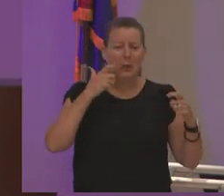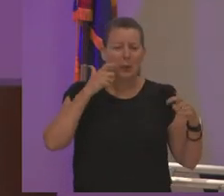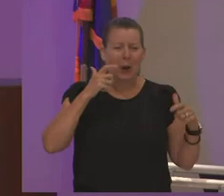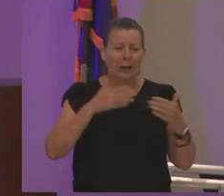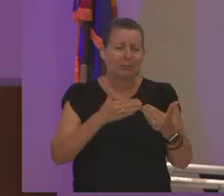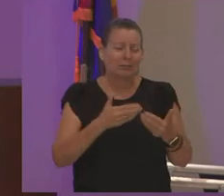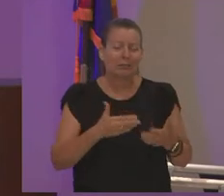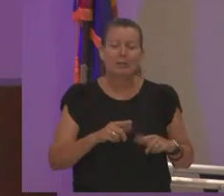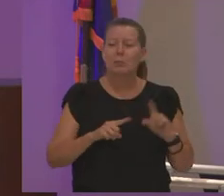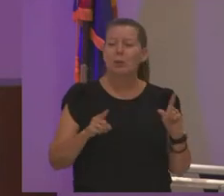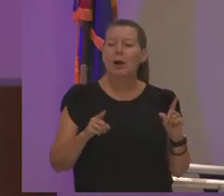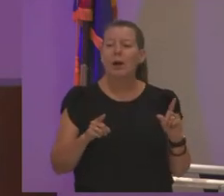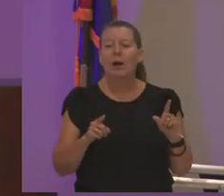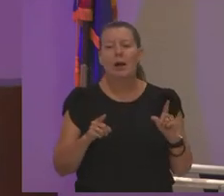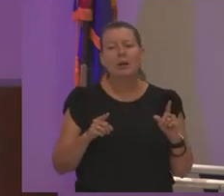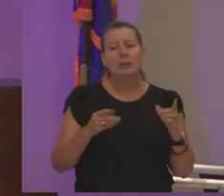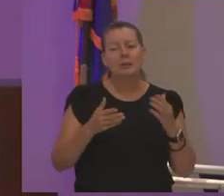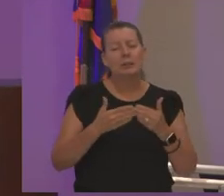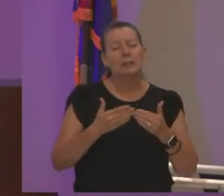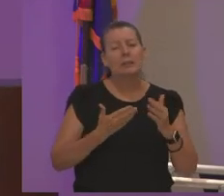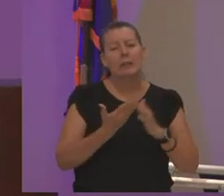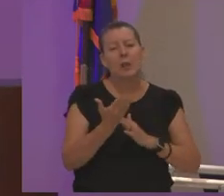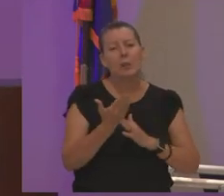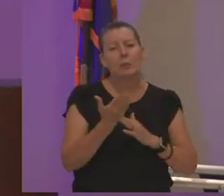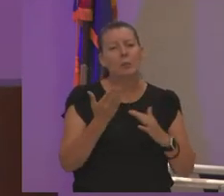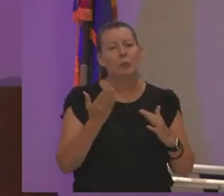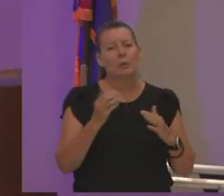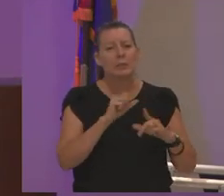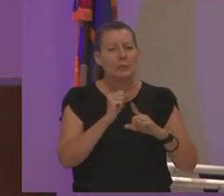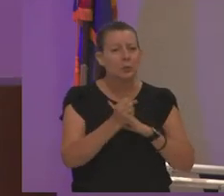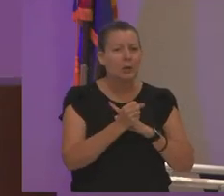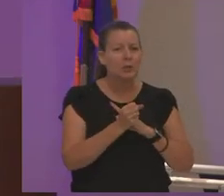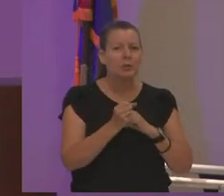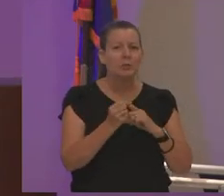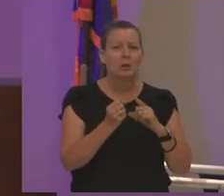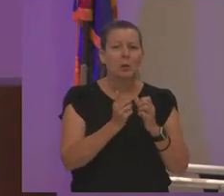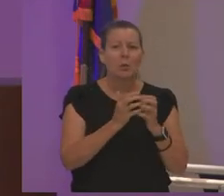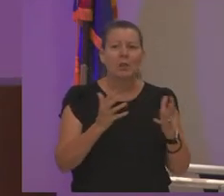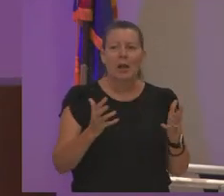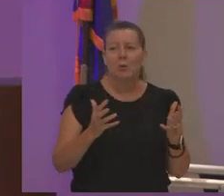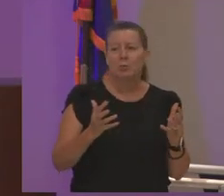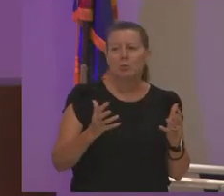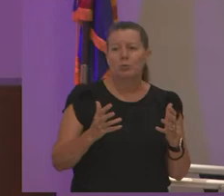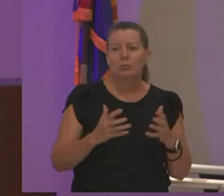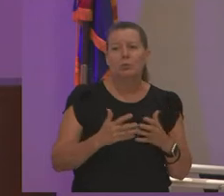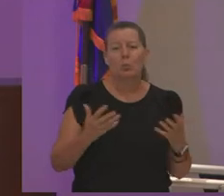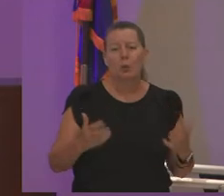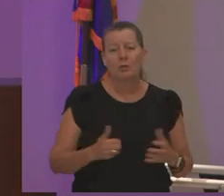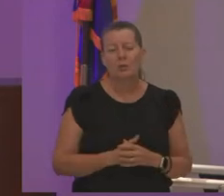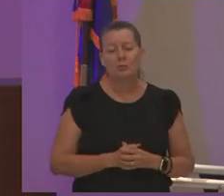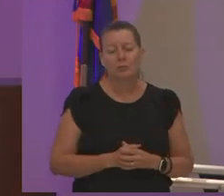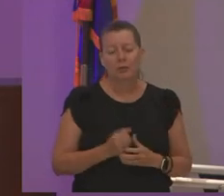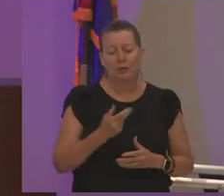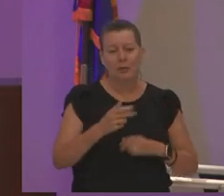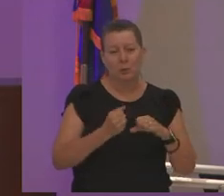be able to get through situations um without so much a couple of years ago i lost um